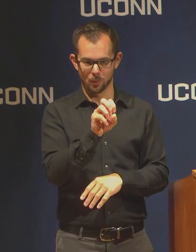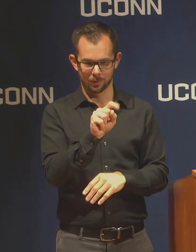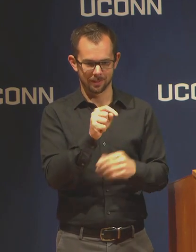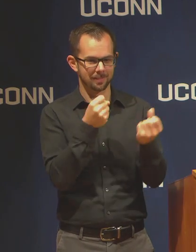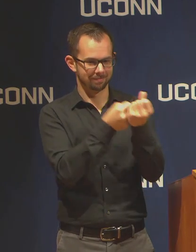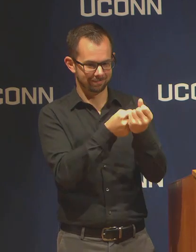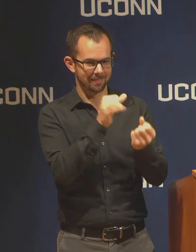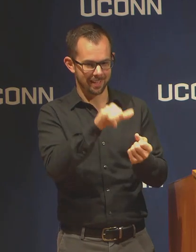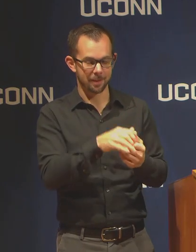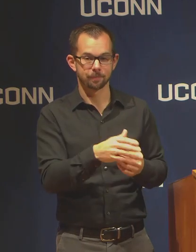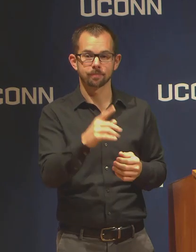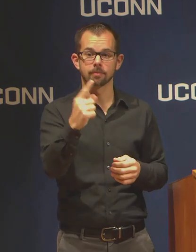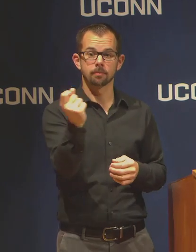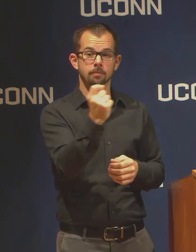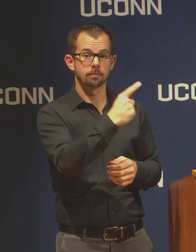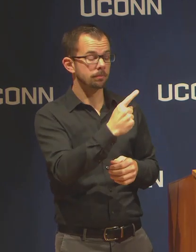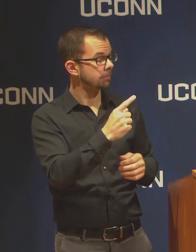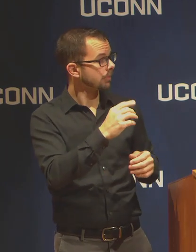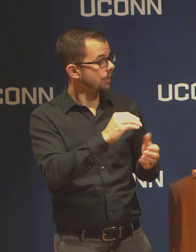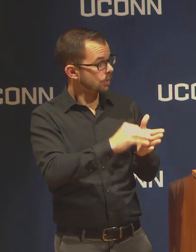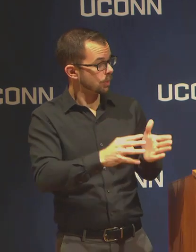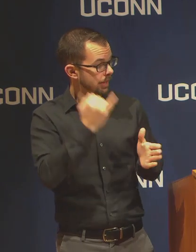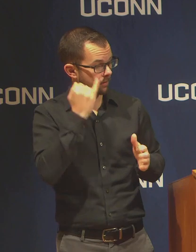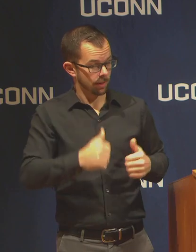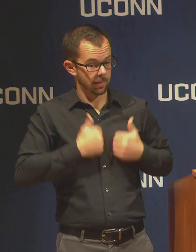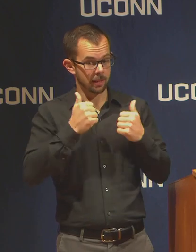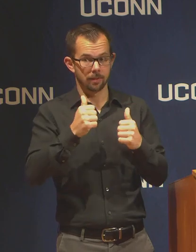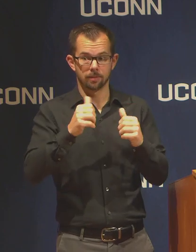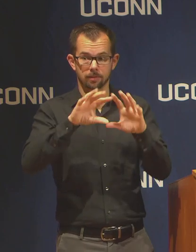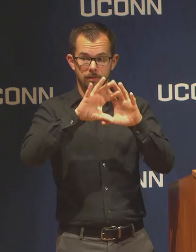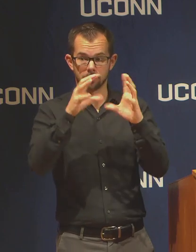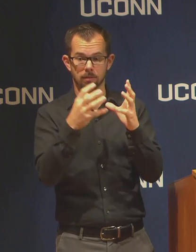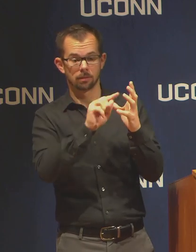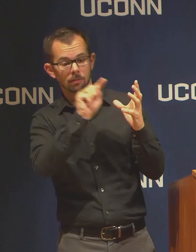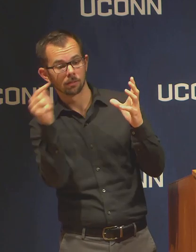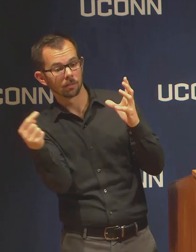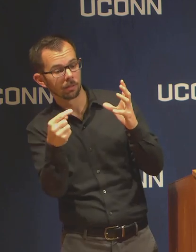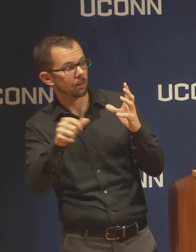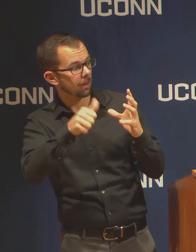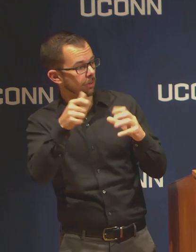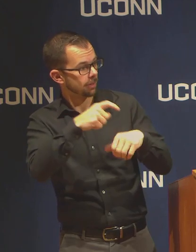a different time zone are they expected to tune in during the time class would normally